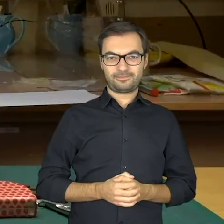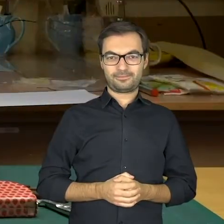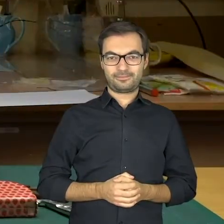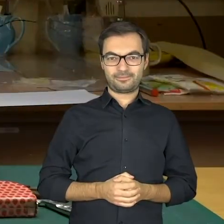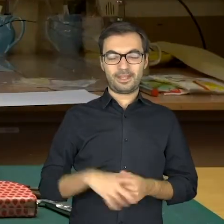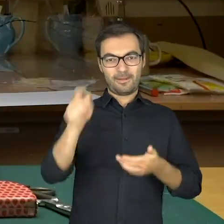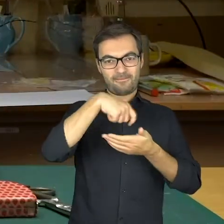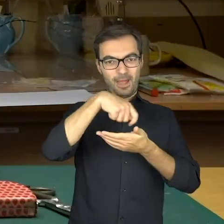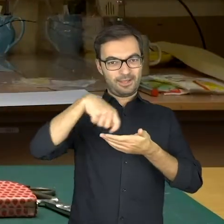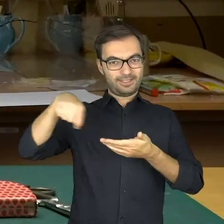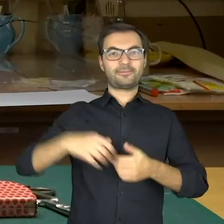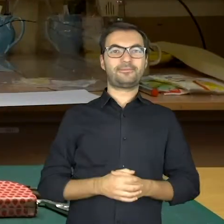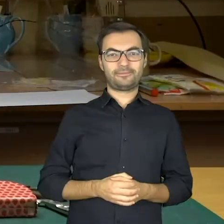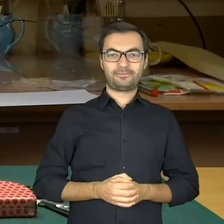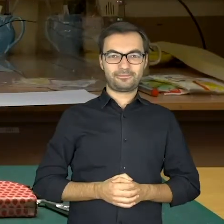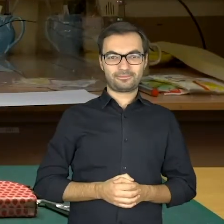a marker